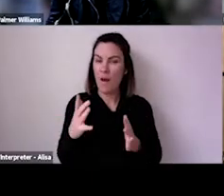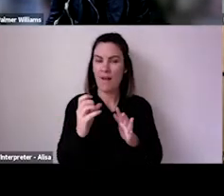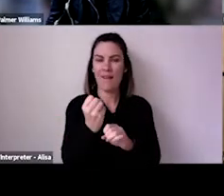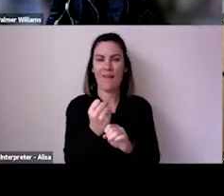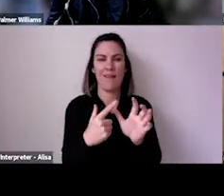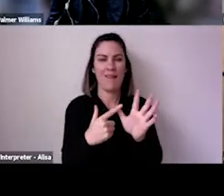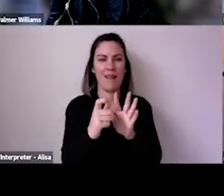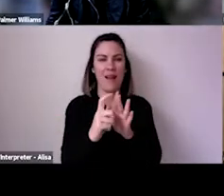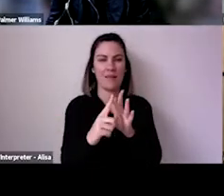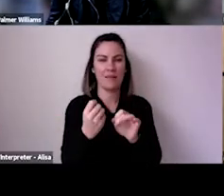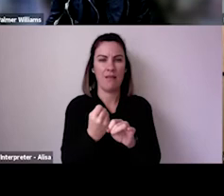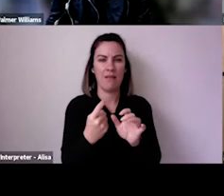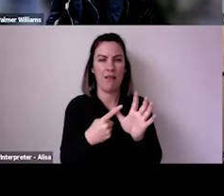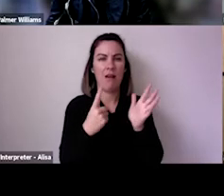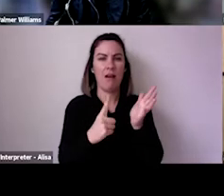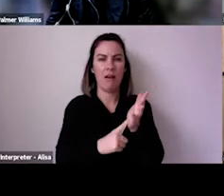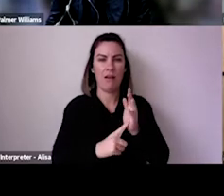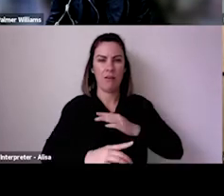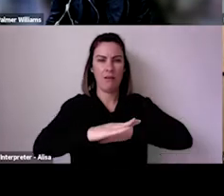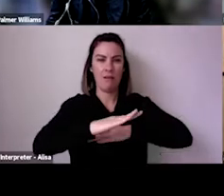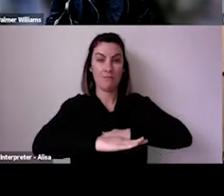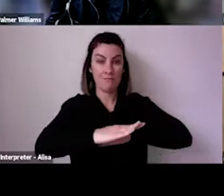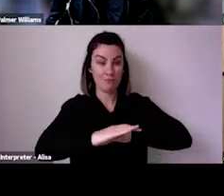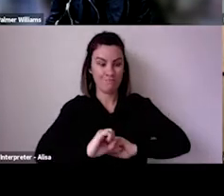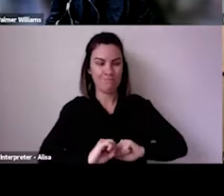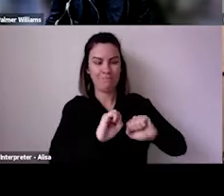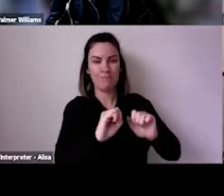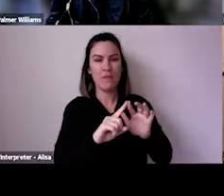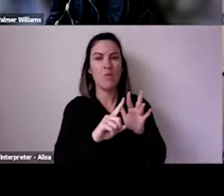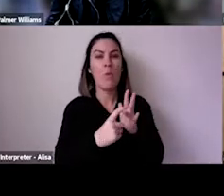dream for us in the United States. That was never going to happen.